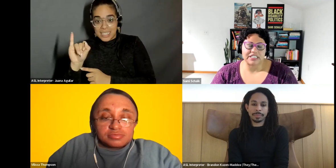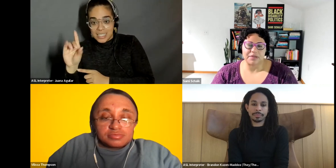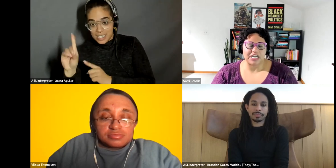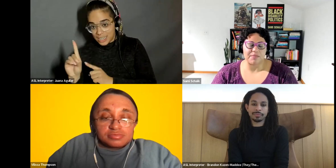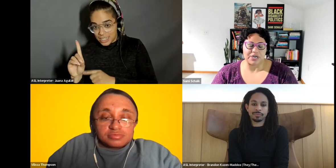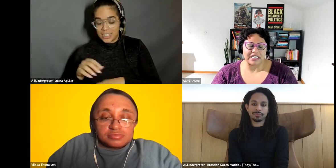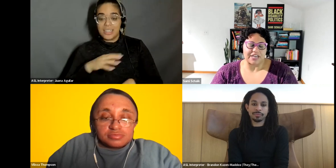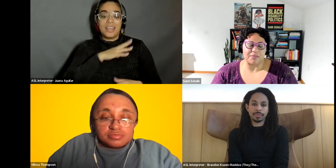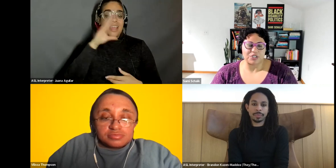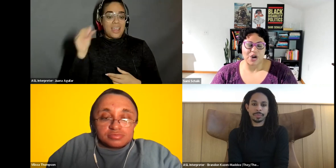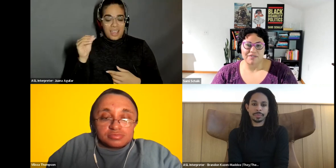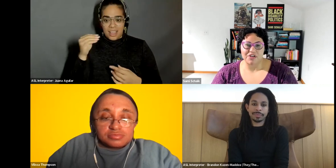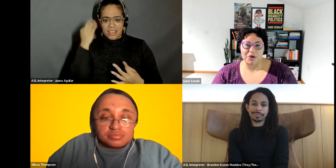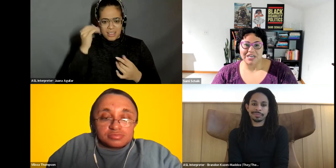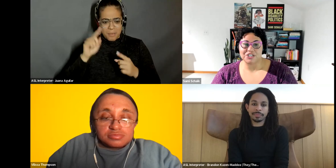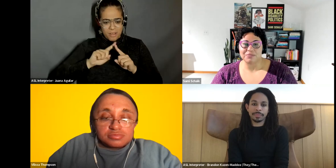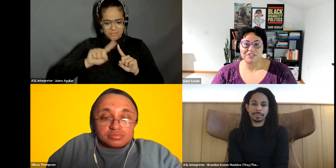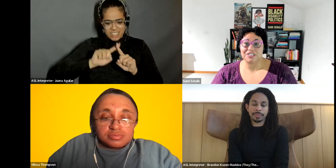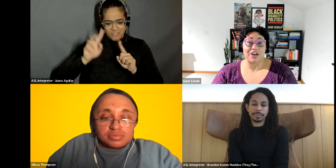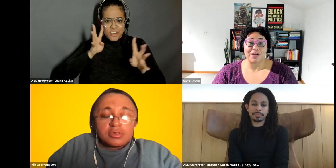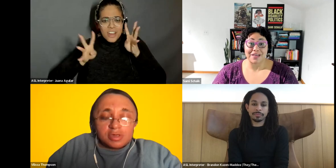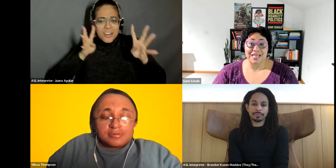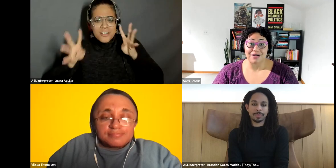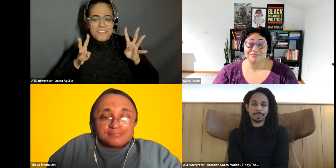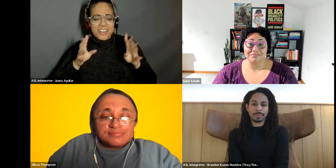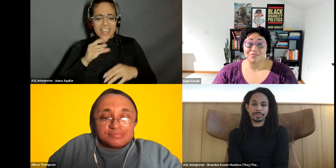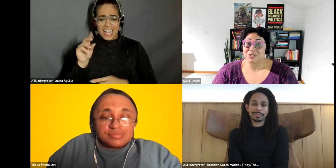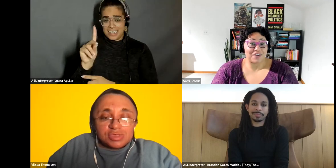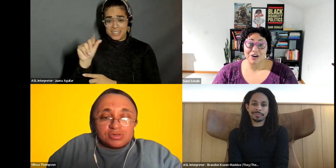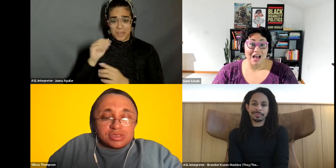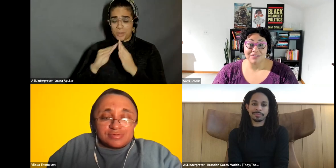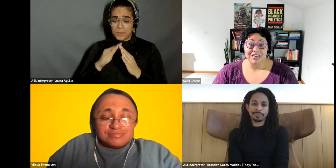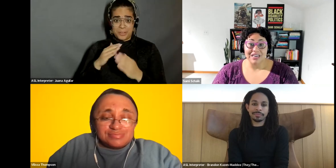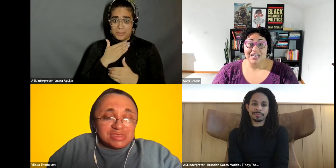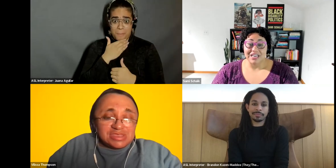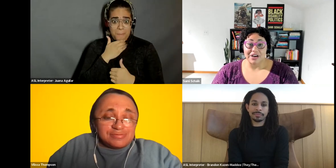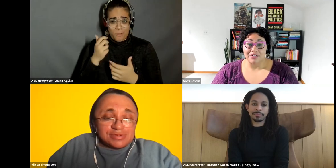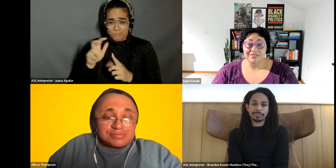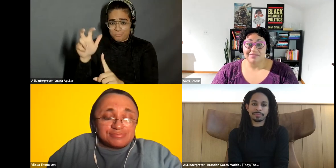Sami Schalk: stability communities, like the most creative community in terms of just figuring things out. Sami Schalk: We just figure it out, you know.